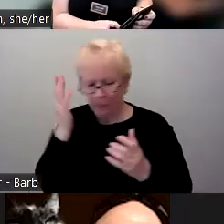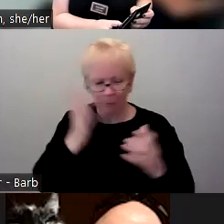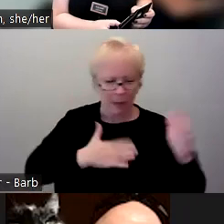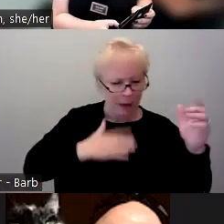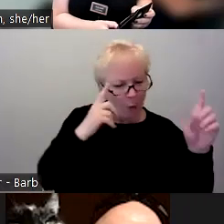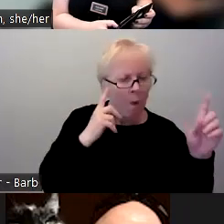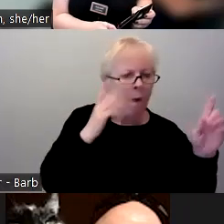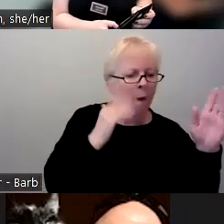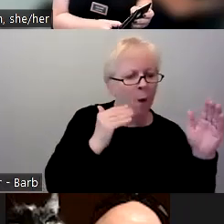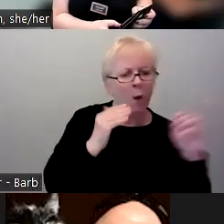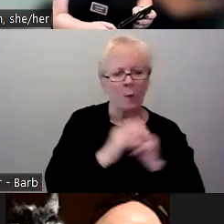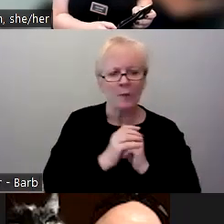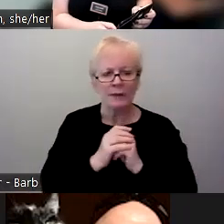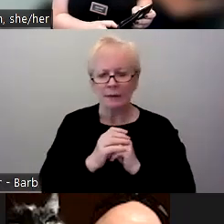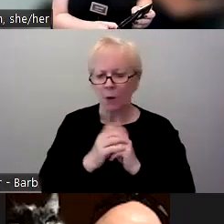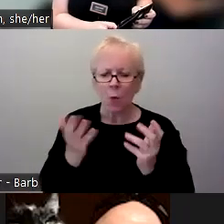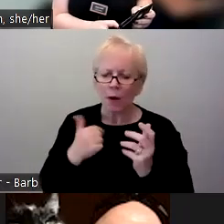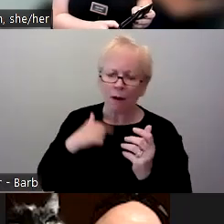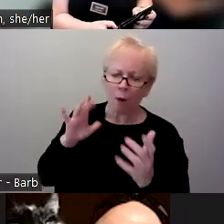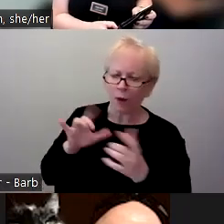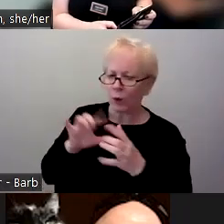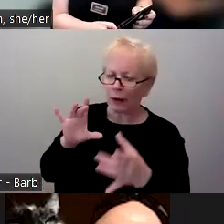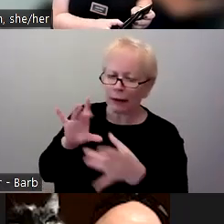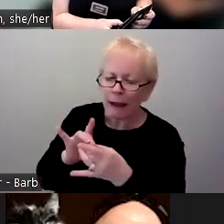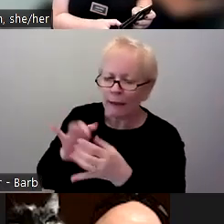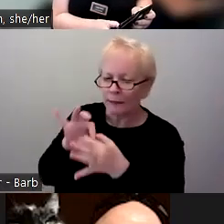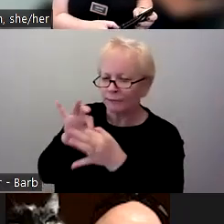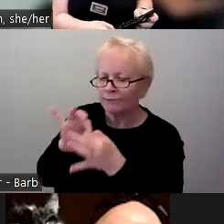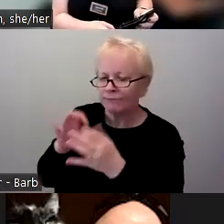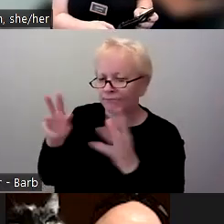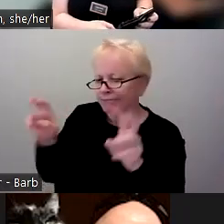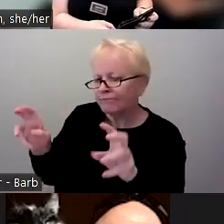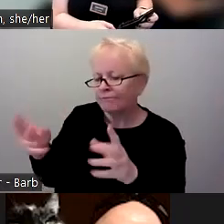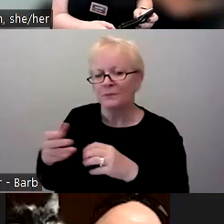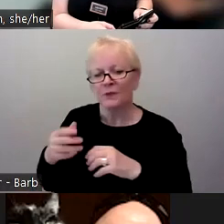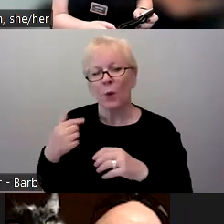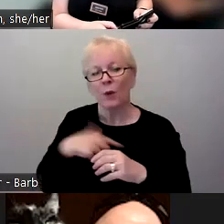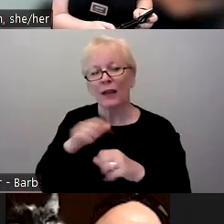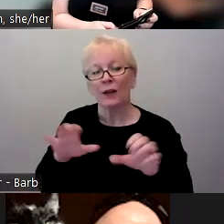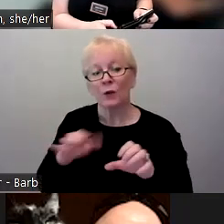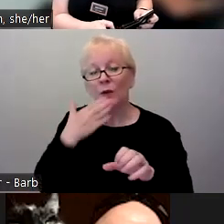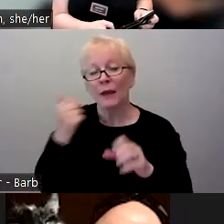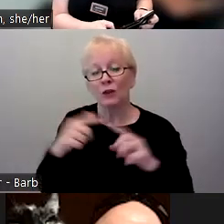what you want to connect on and then sharing that information so that we can do our best to pair you with another person.